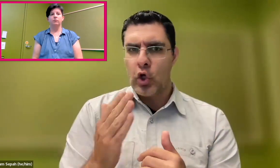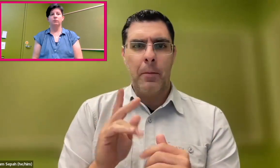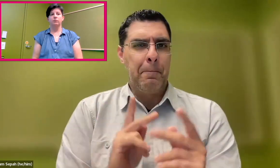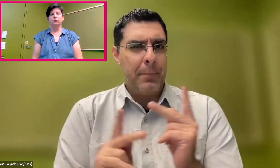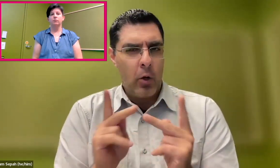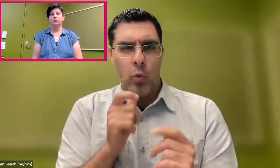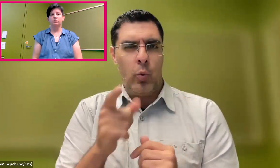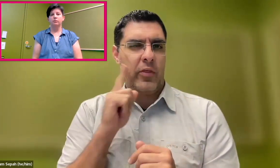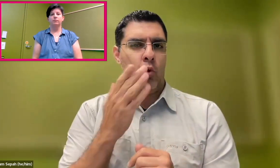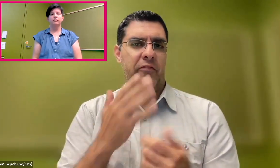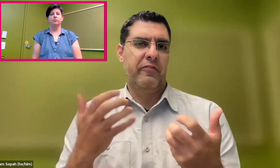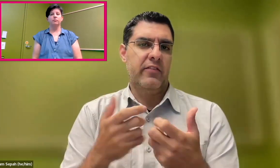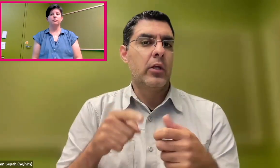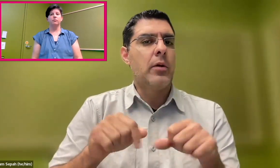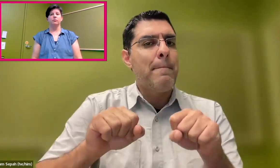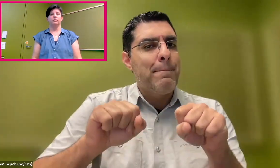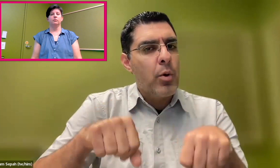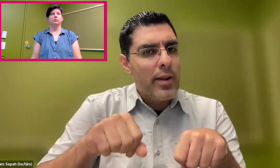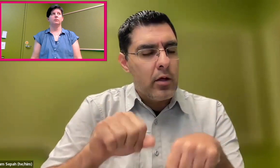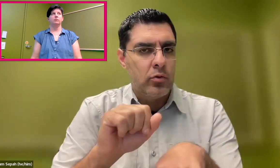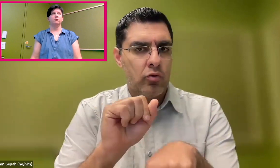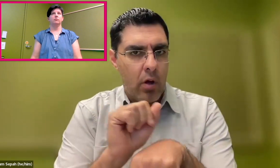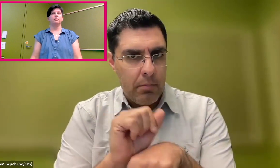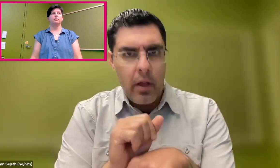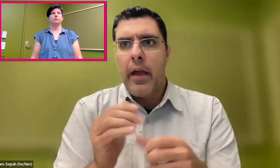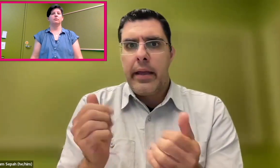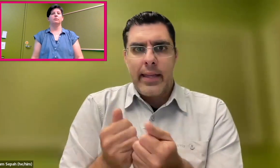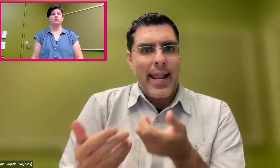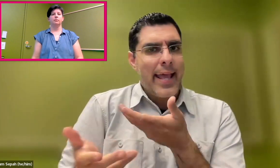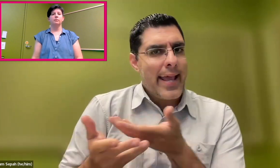which means that somebody reached out to them because of the potential that they